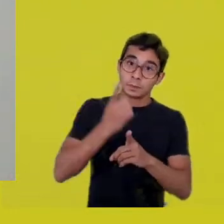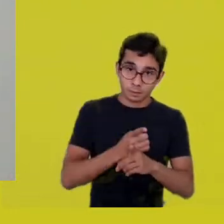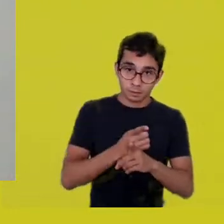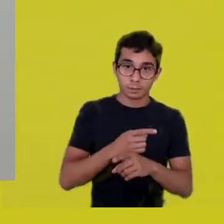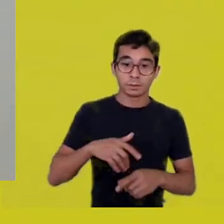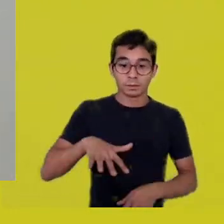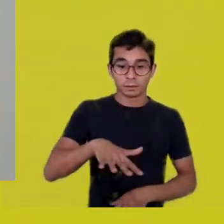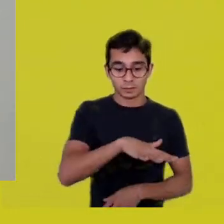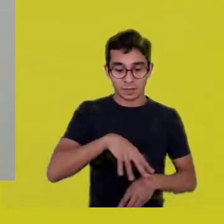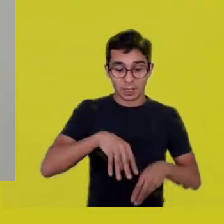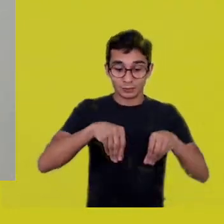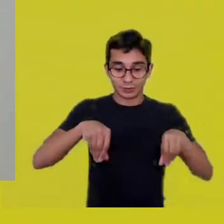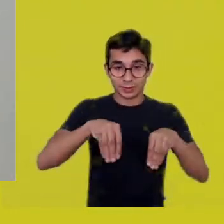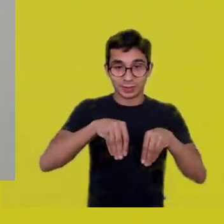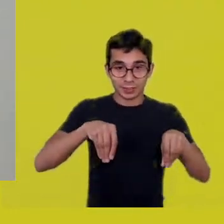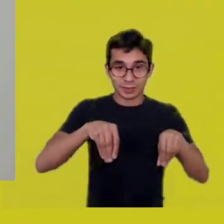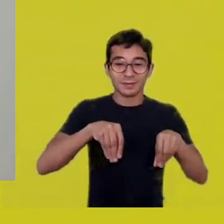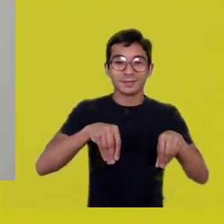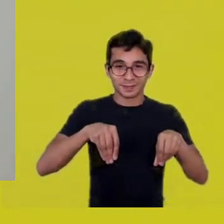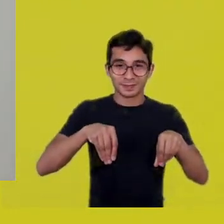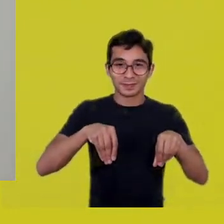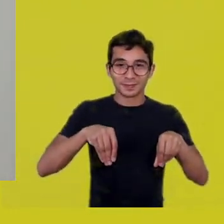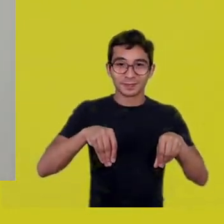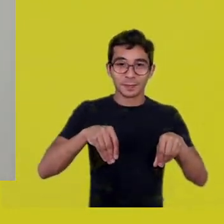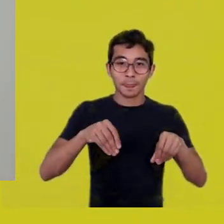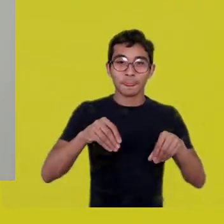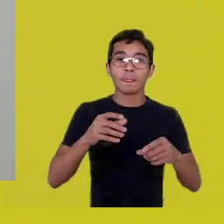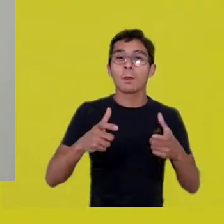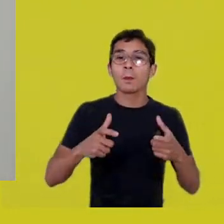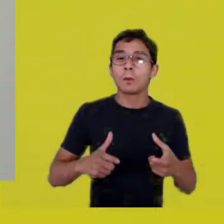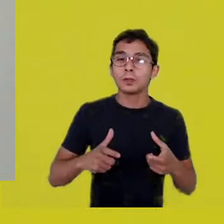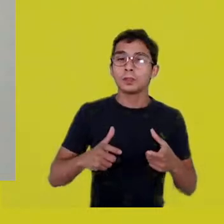But I found it. It’s in a place called Serra Morena,